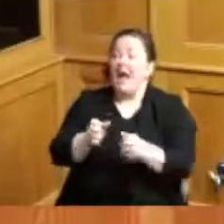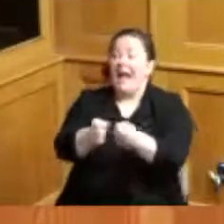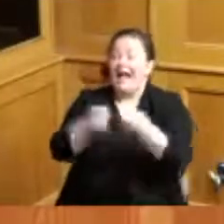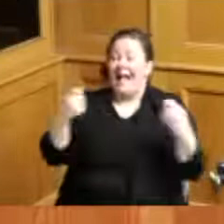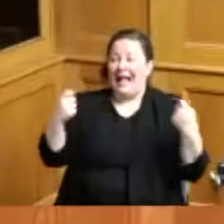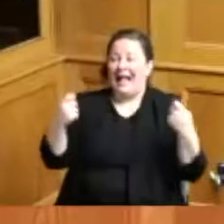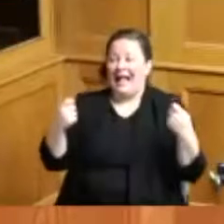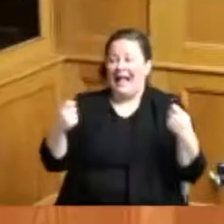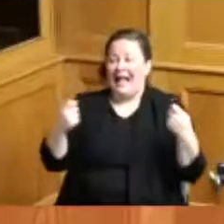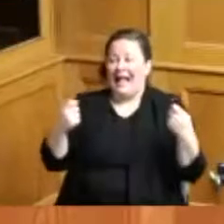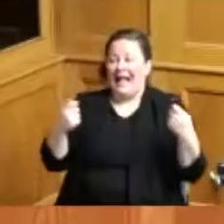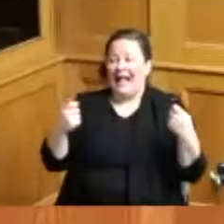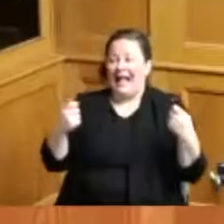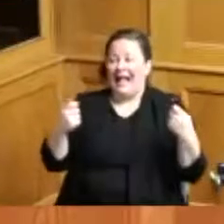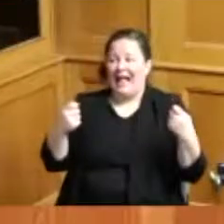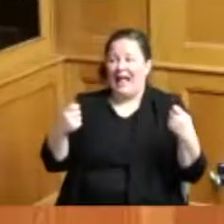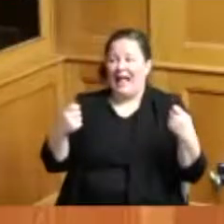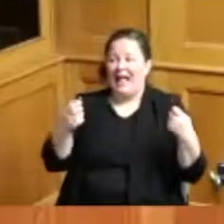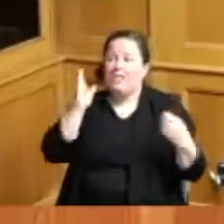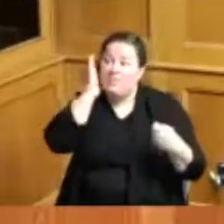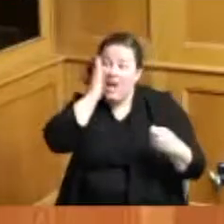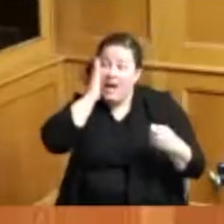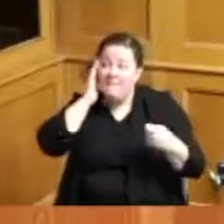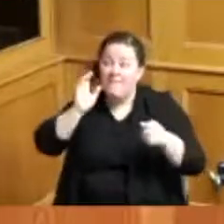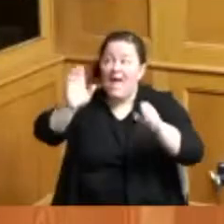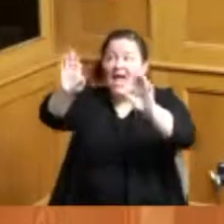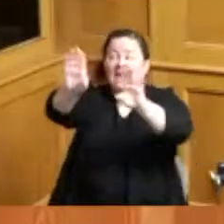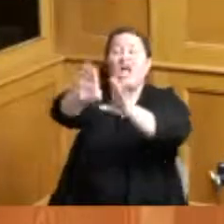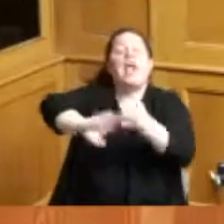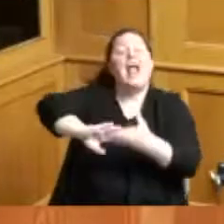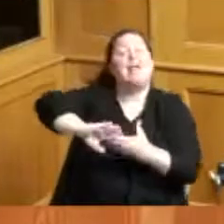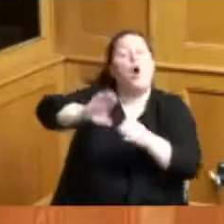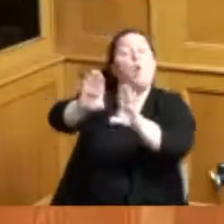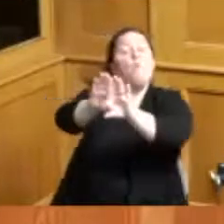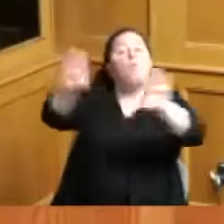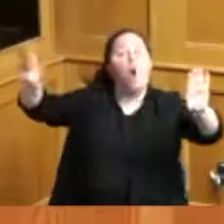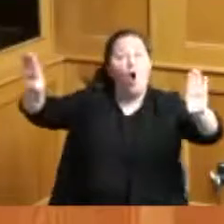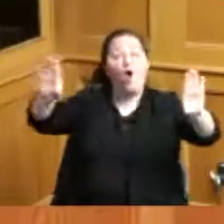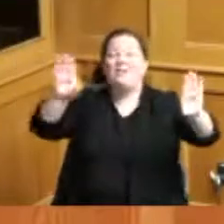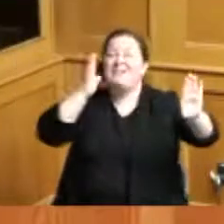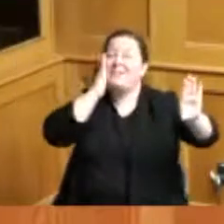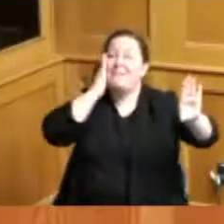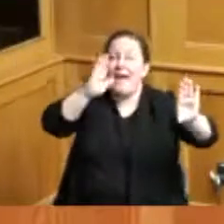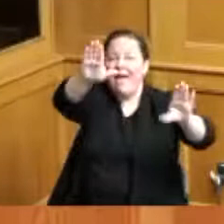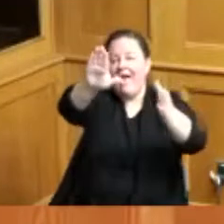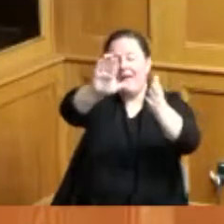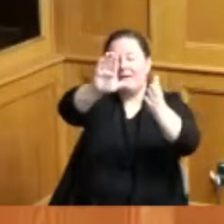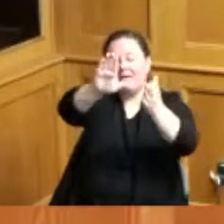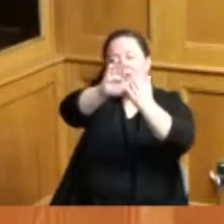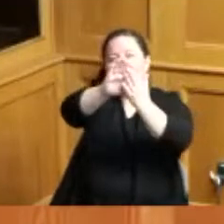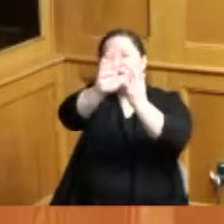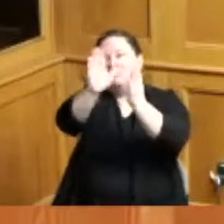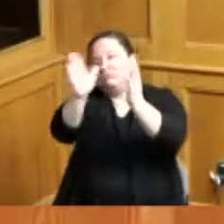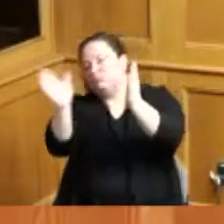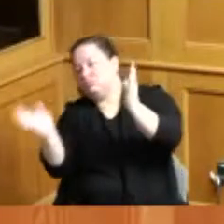bed in the wall and comes down and all that in 1885 Sarah Goode became the first black woman